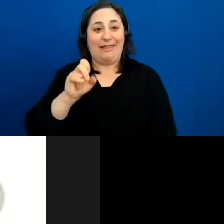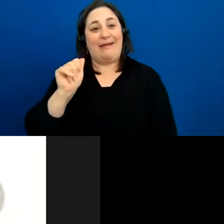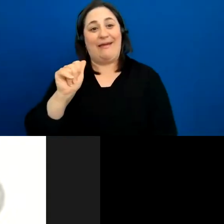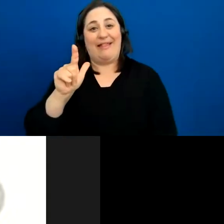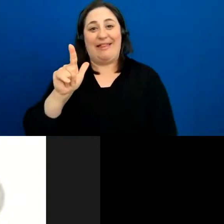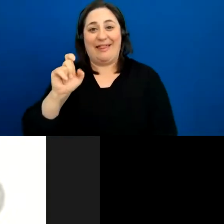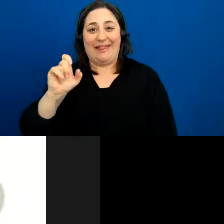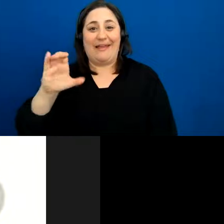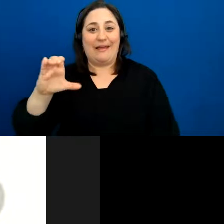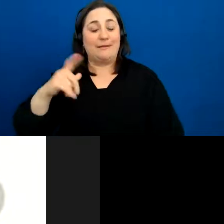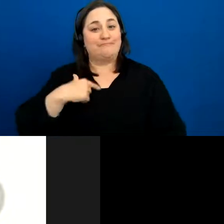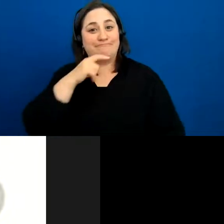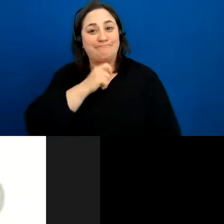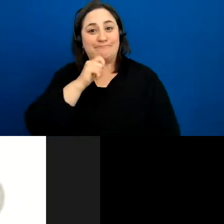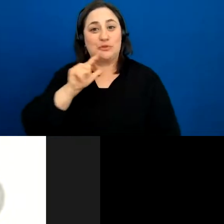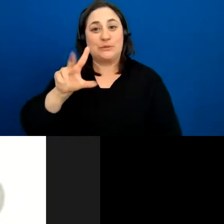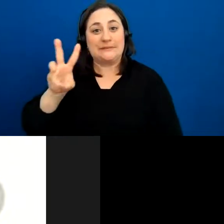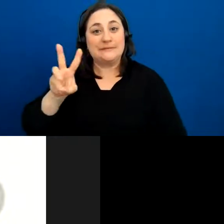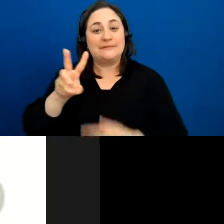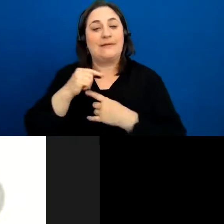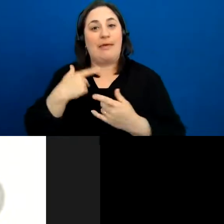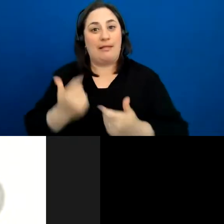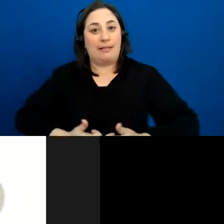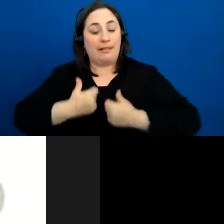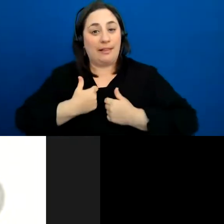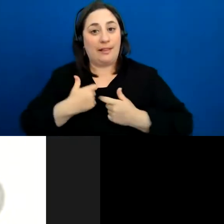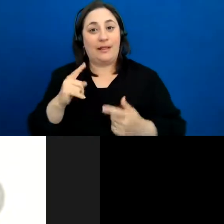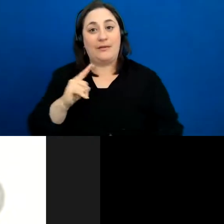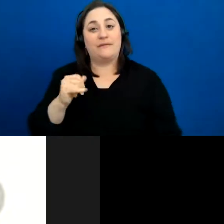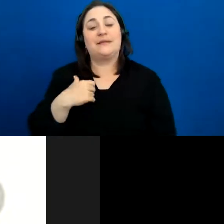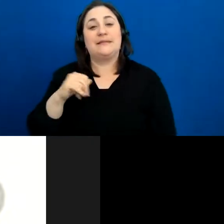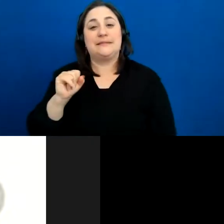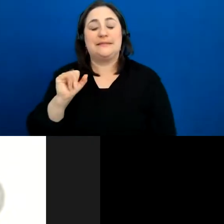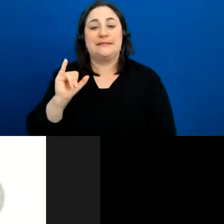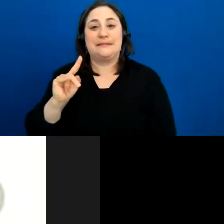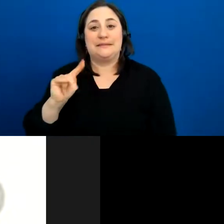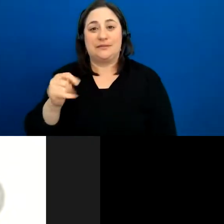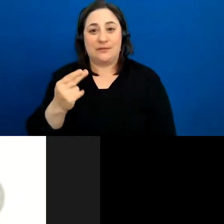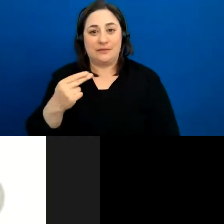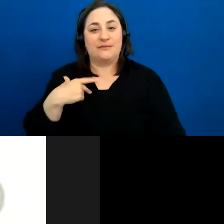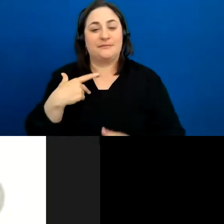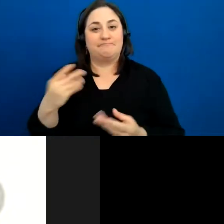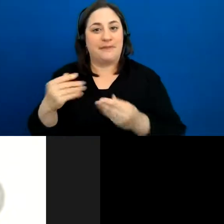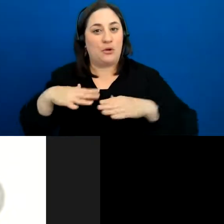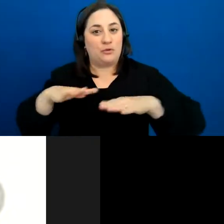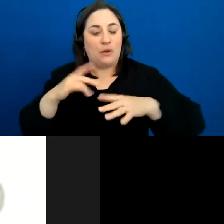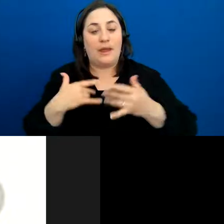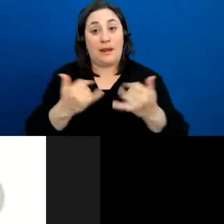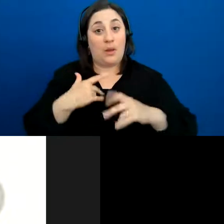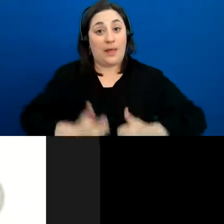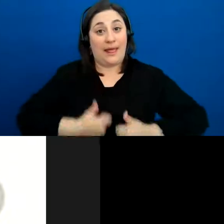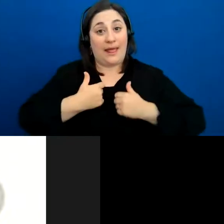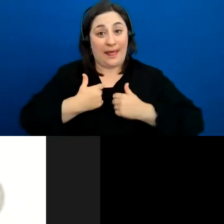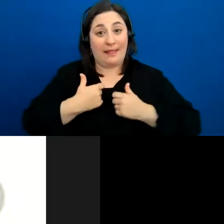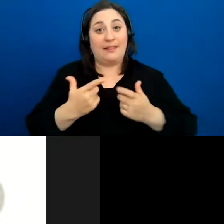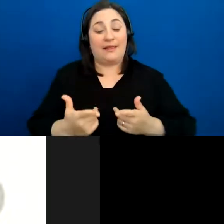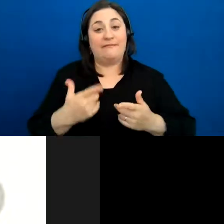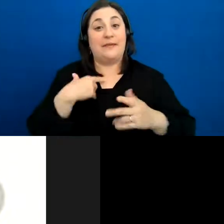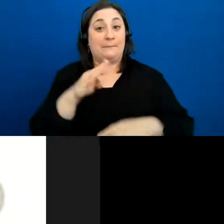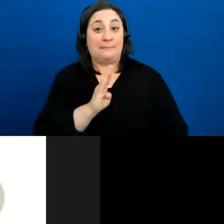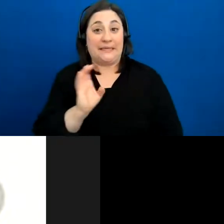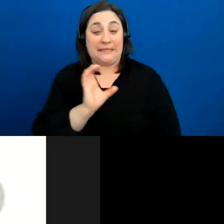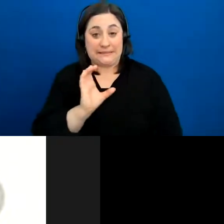am 26 years old and I reside in Syilx territory. I currently live in Penticton, BC born and raised.